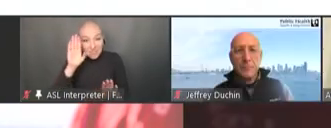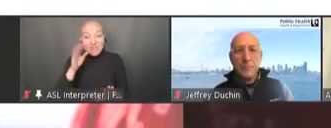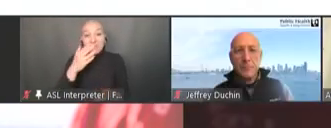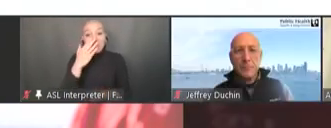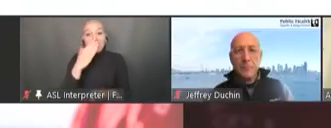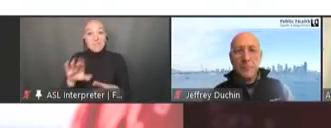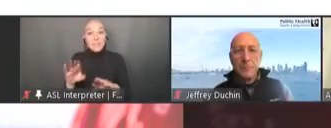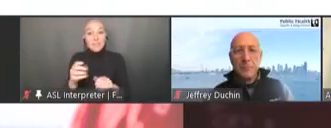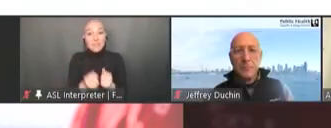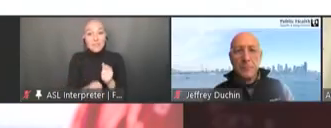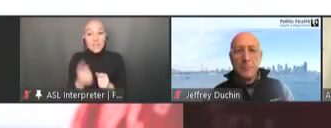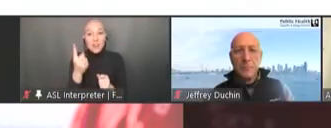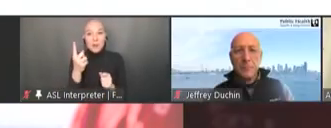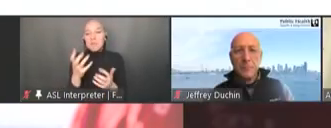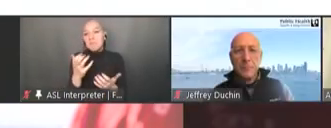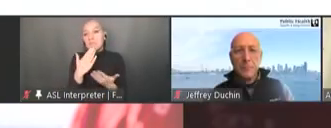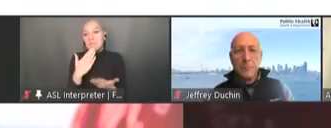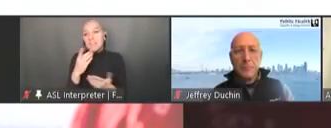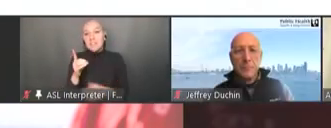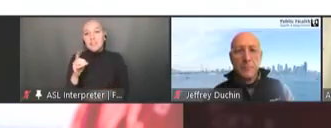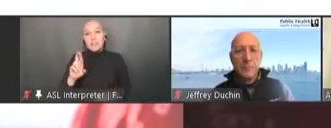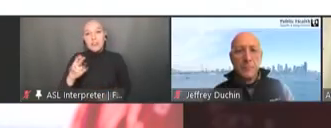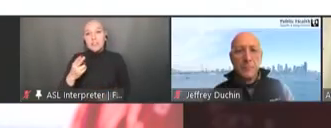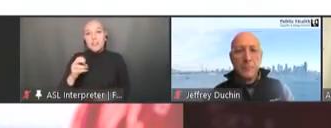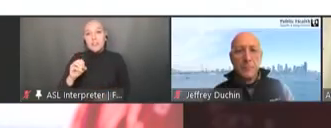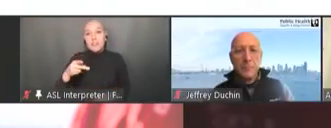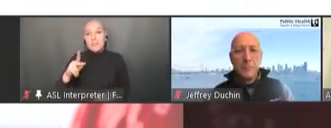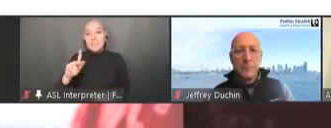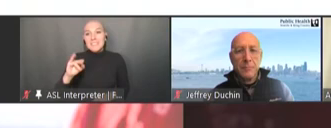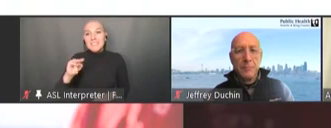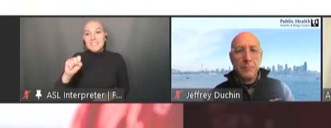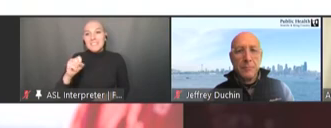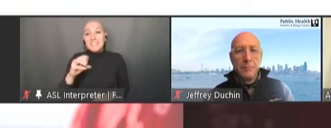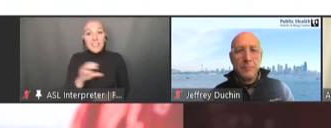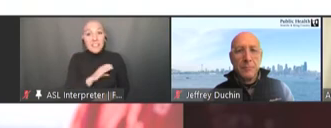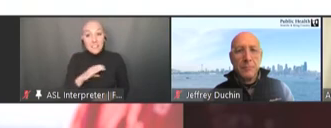thank Dr. Hopkins and the committee for inviting me here for this discussion.